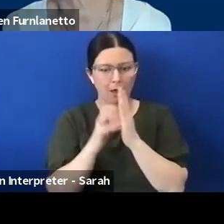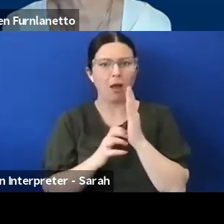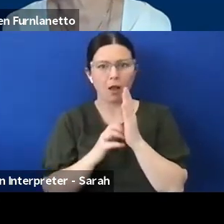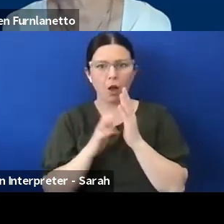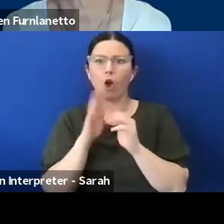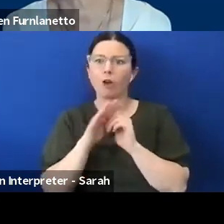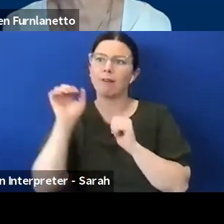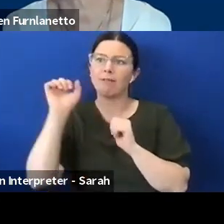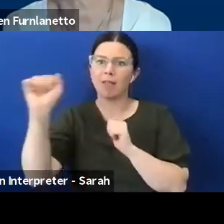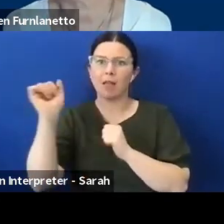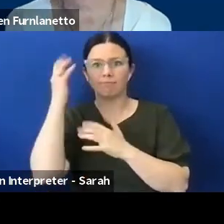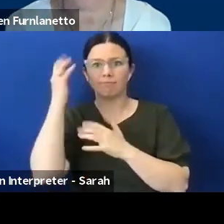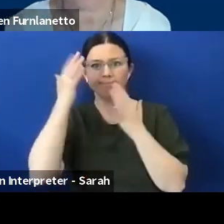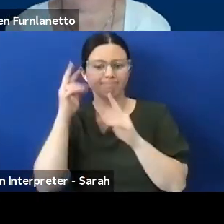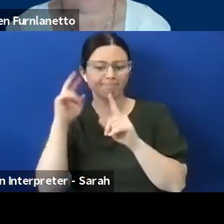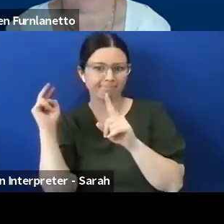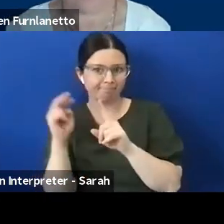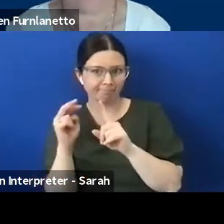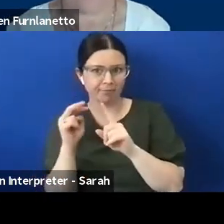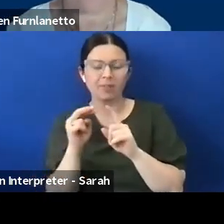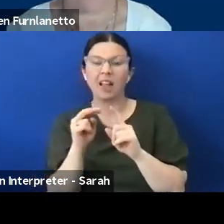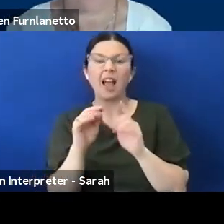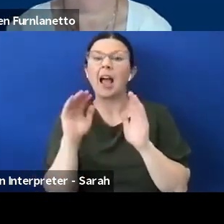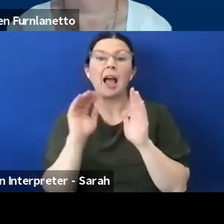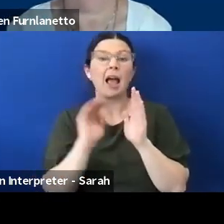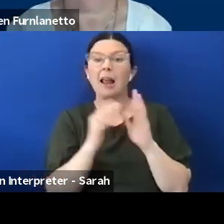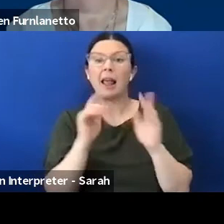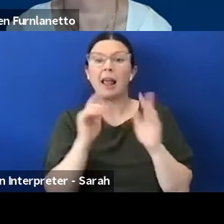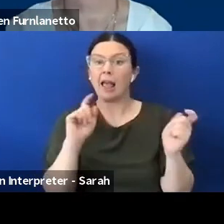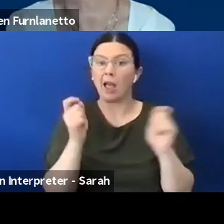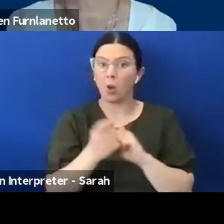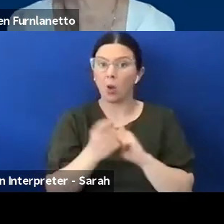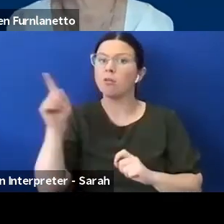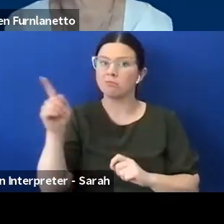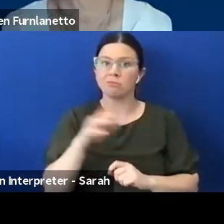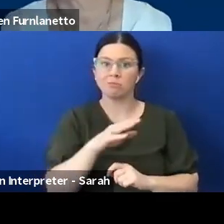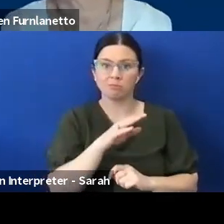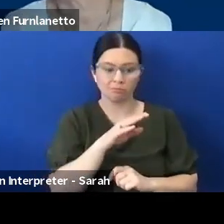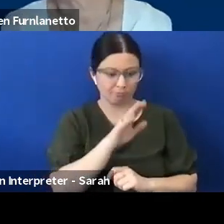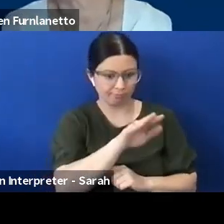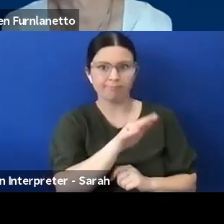they're doing is actually they're having the people with disabilities part of the discussion